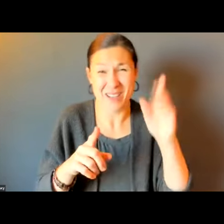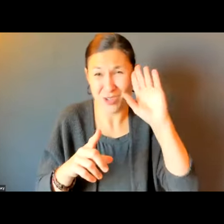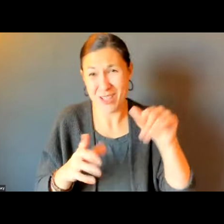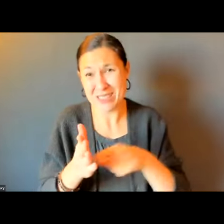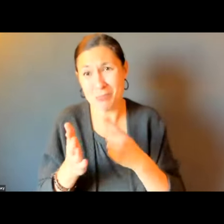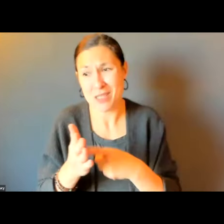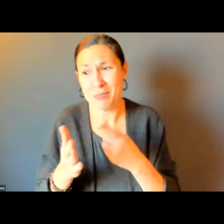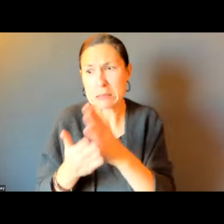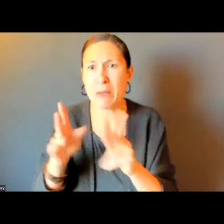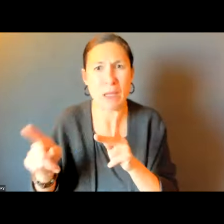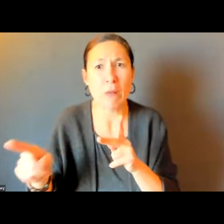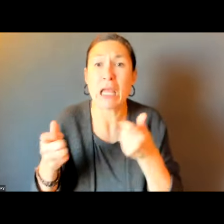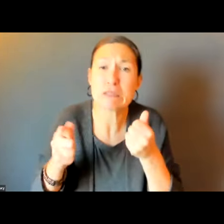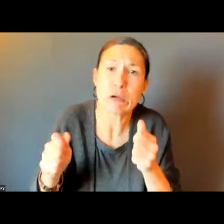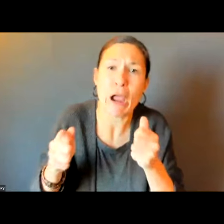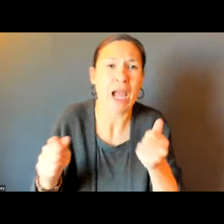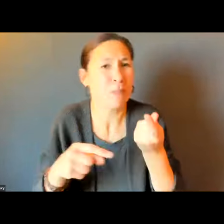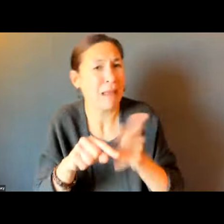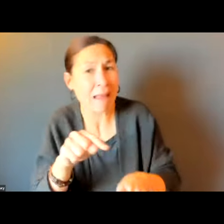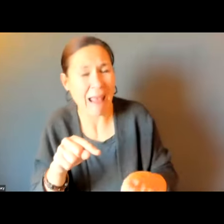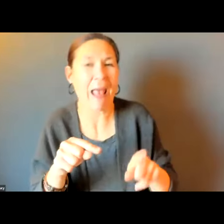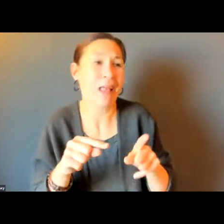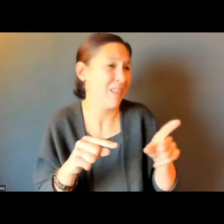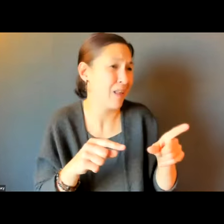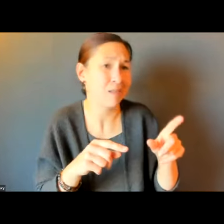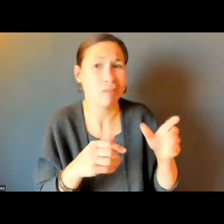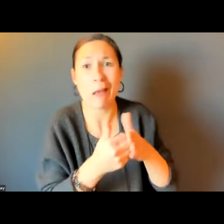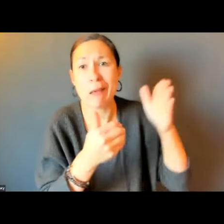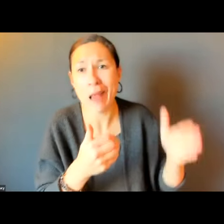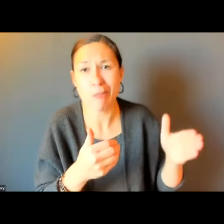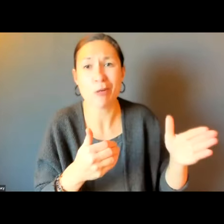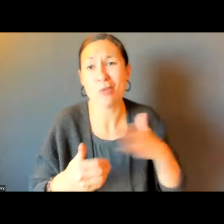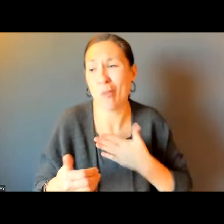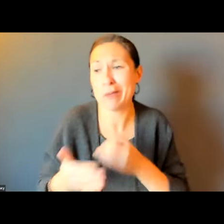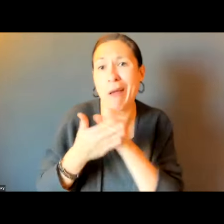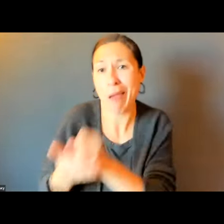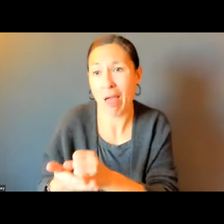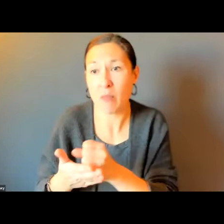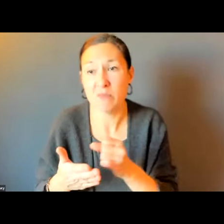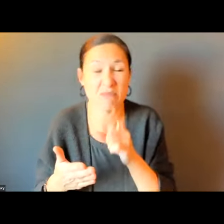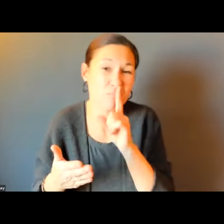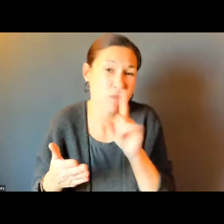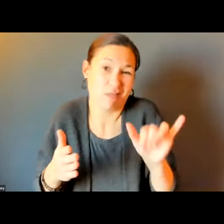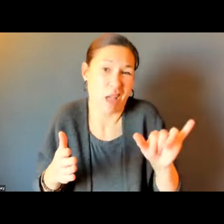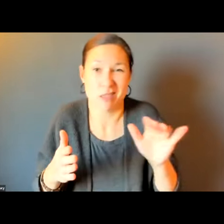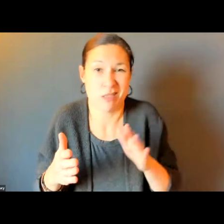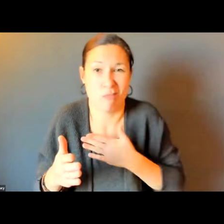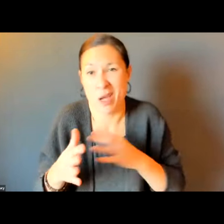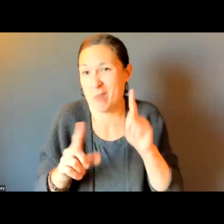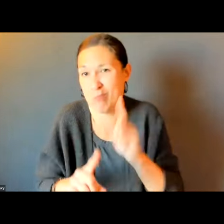WHEN THE CITATIONS GO OUT. THANKFULLY, PEOPLE THAT I KNOW THAT HAD CITATIONS HAD GENEROUS NEIGHBORS TO COME OUT. THAT'S ABOUT IT.